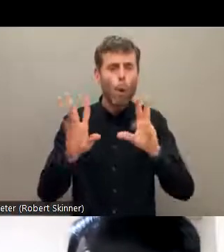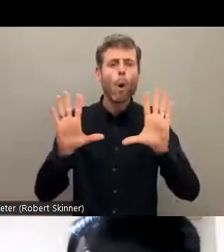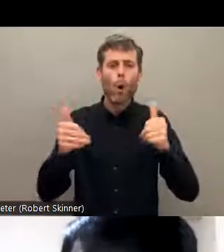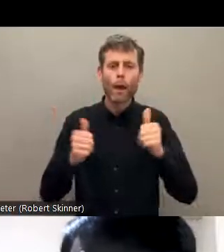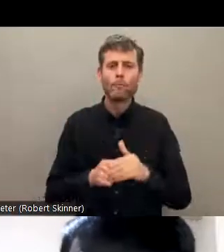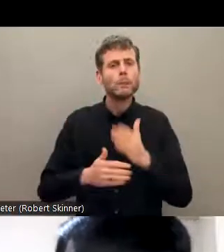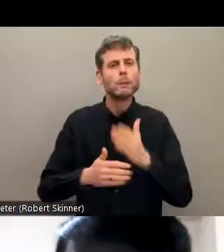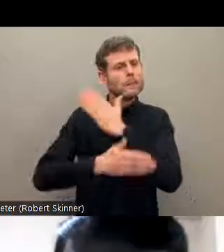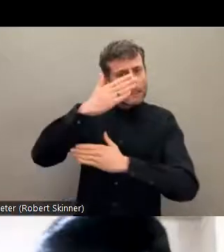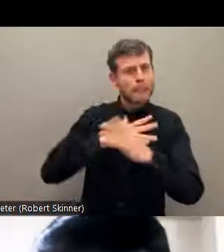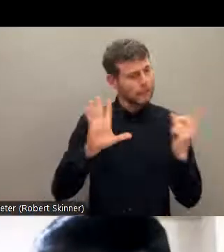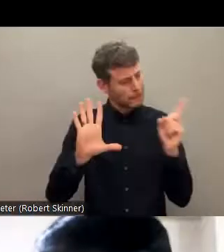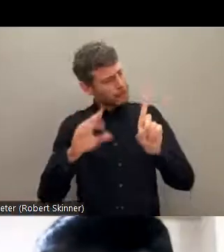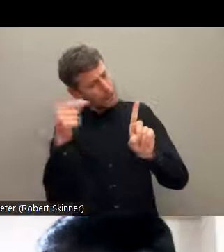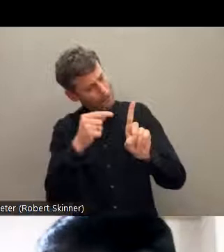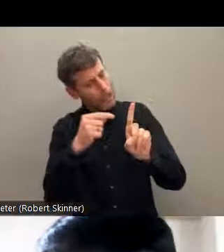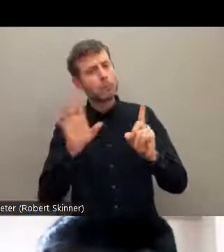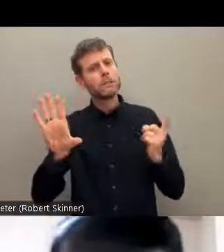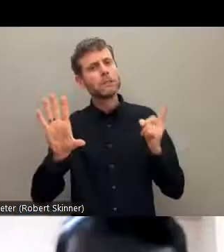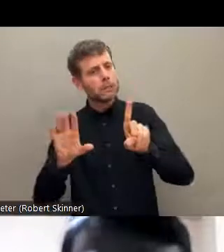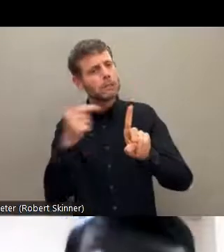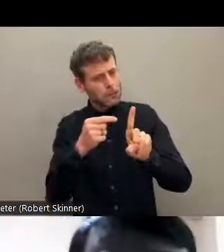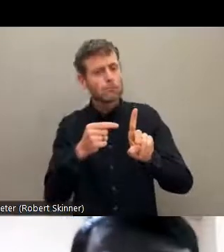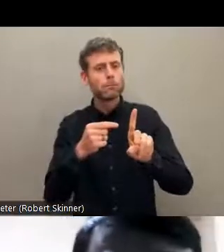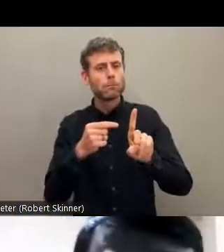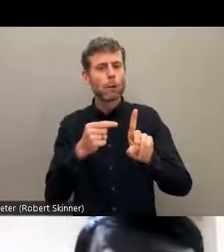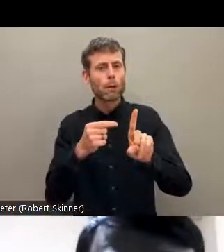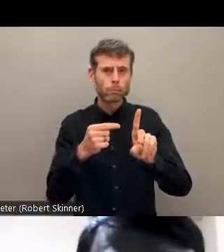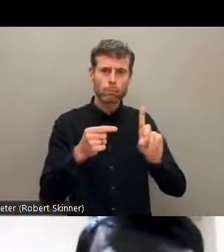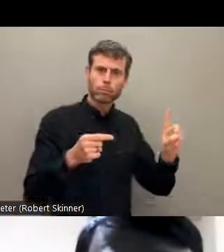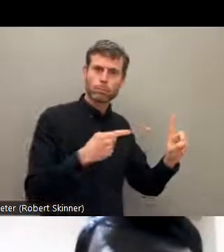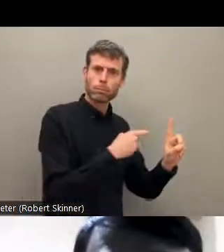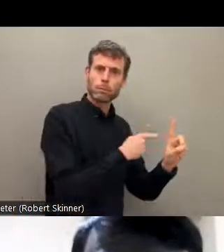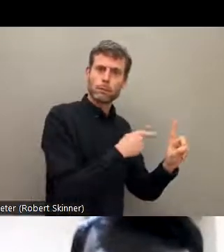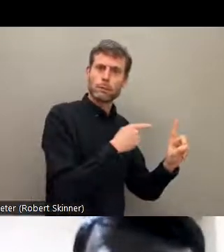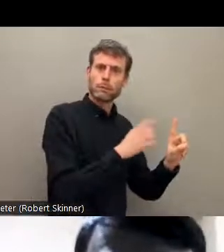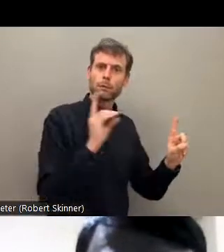So there are big questions on these strategies.